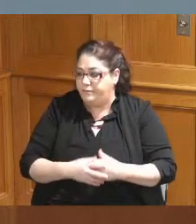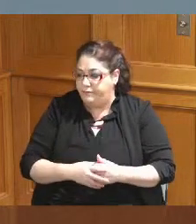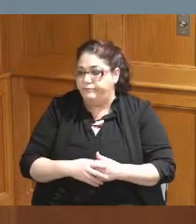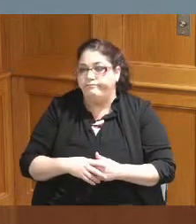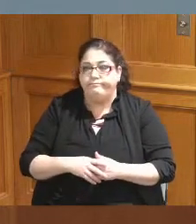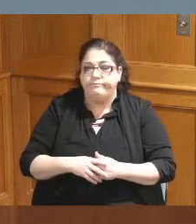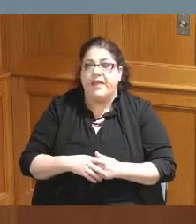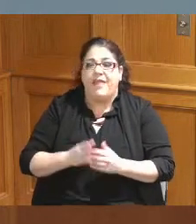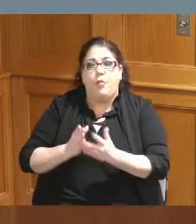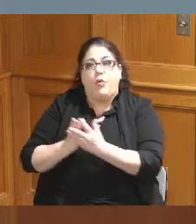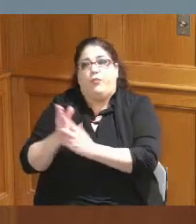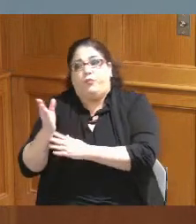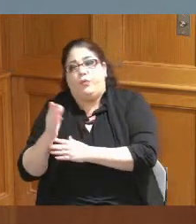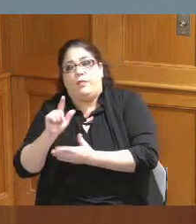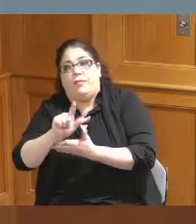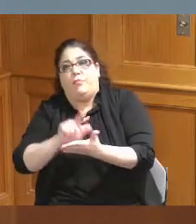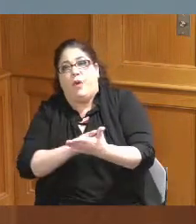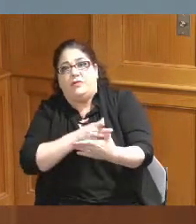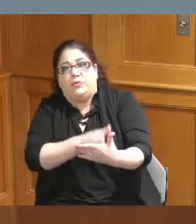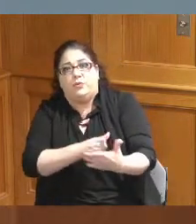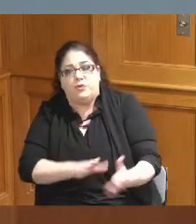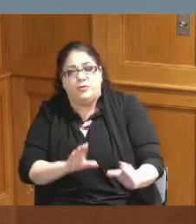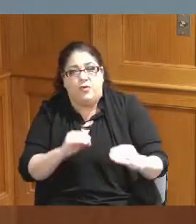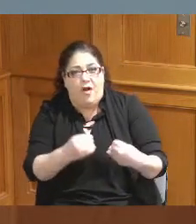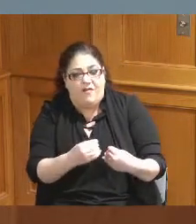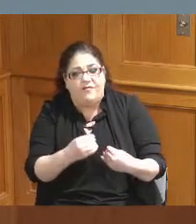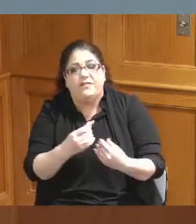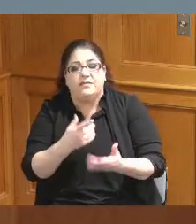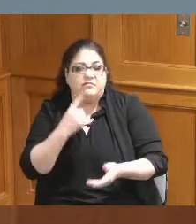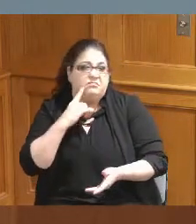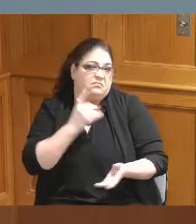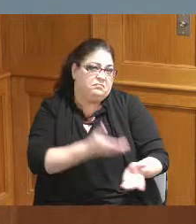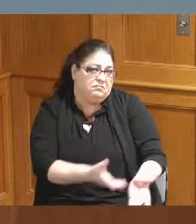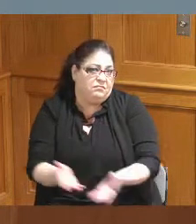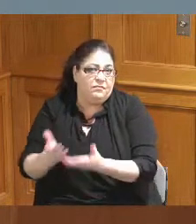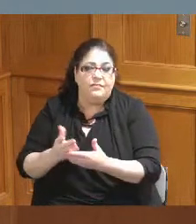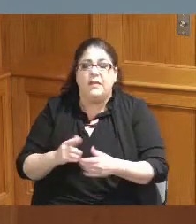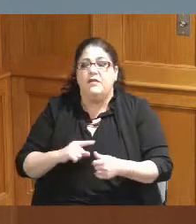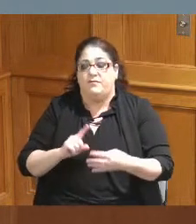Prosecutor's office it allows us to take it to them so for resolution number one the dollar